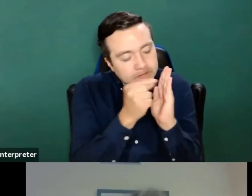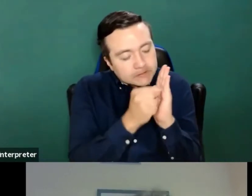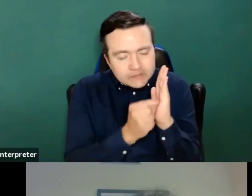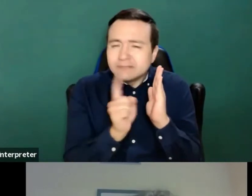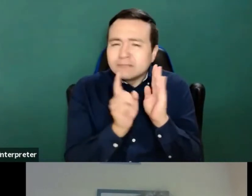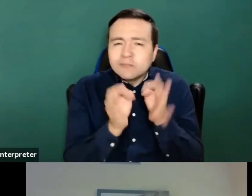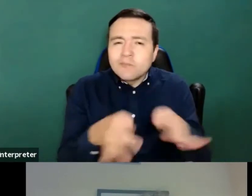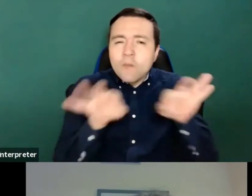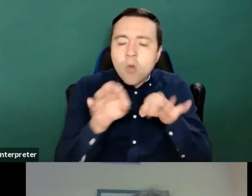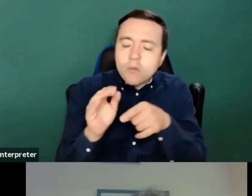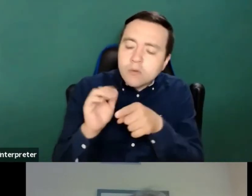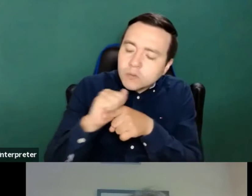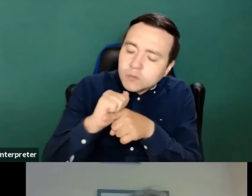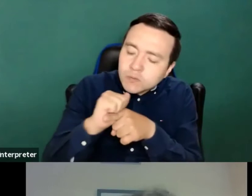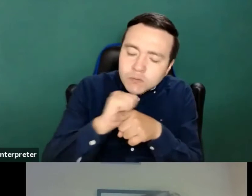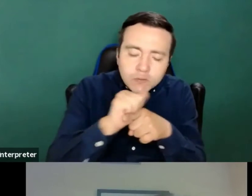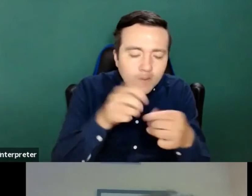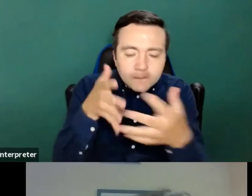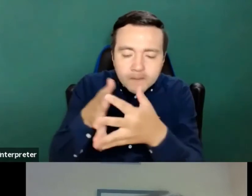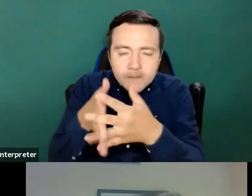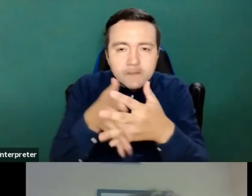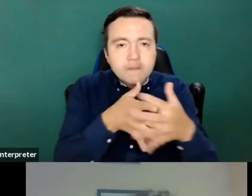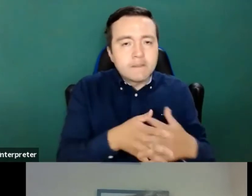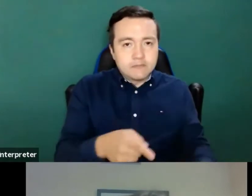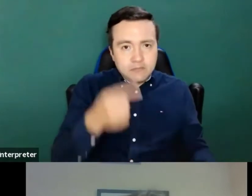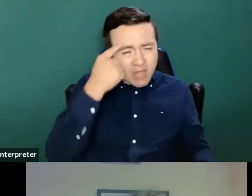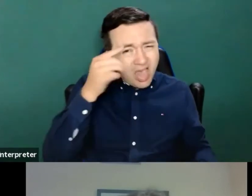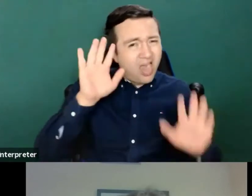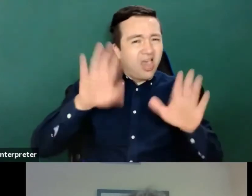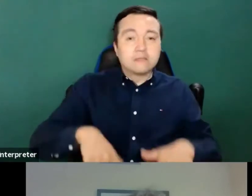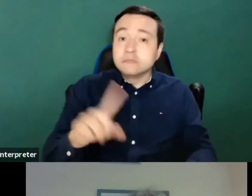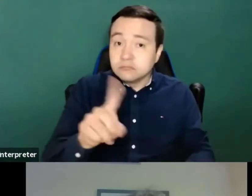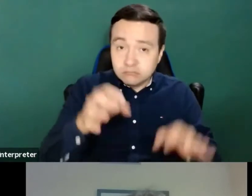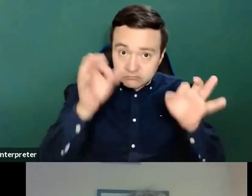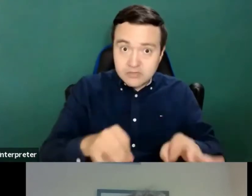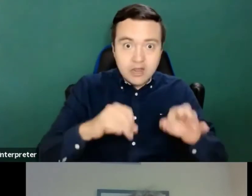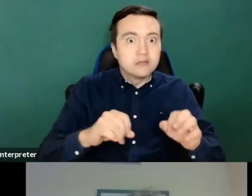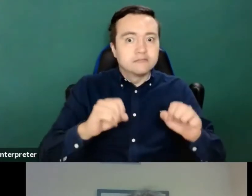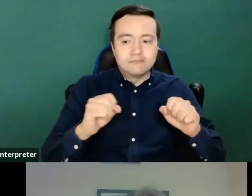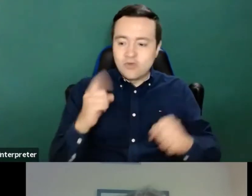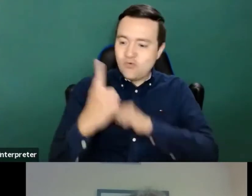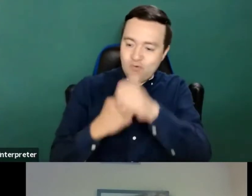And don't misunderstand me because today we are celebrating the anniversary of the Web Accessibility Act directive.